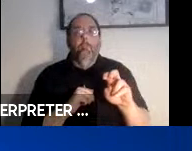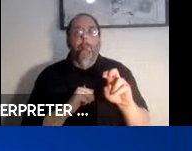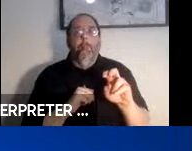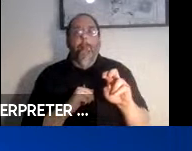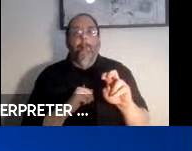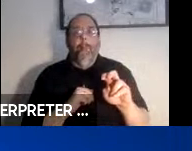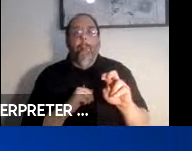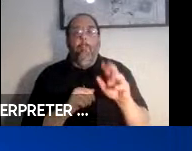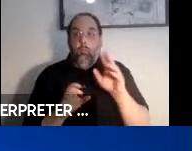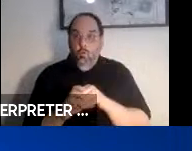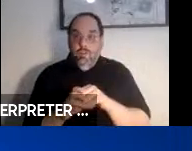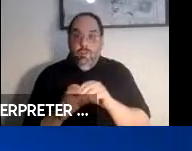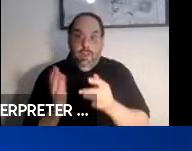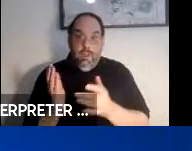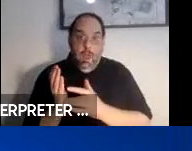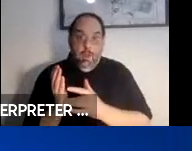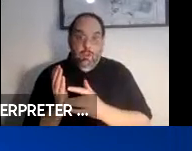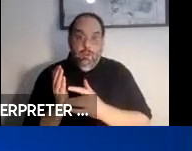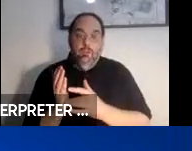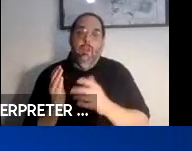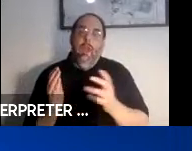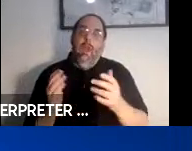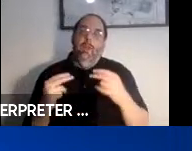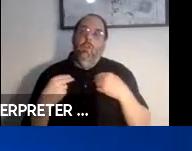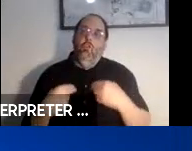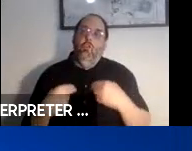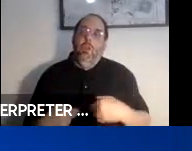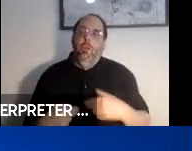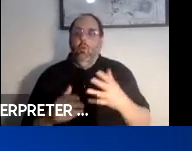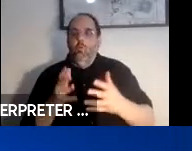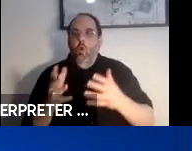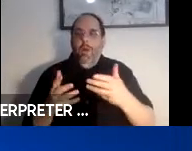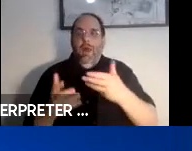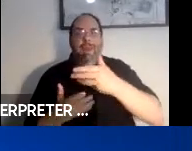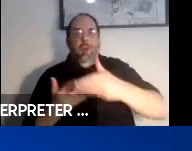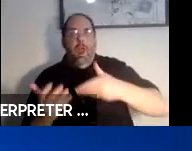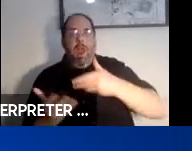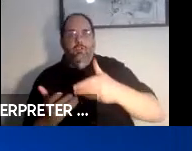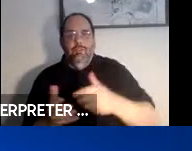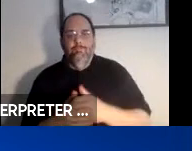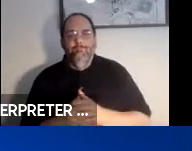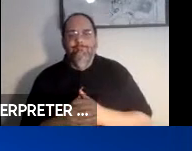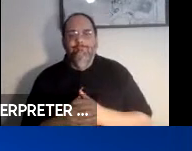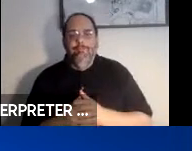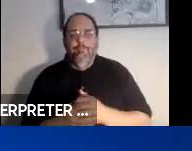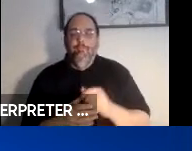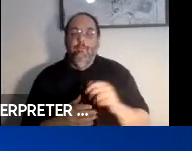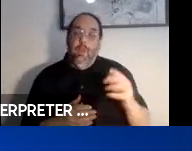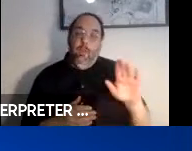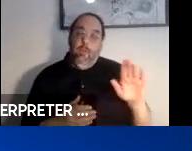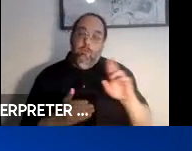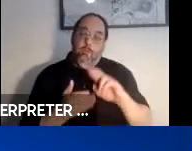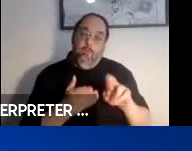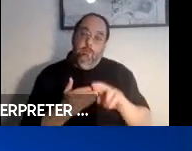inclusive technologies and human robot interaction. His research focuses on human